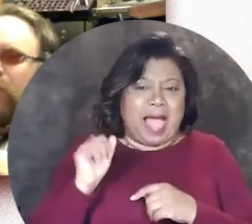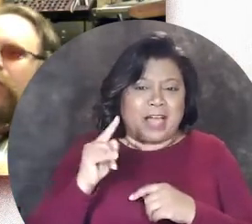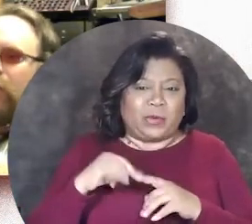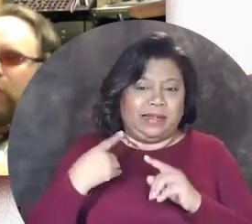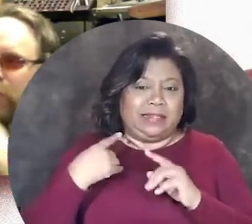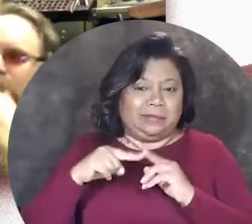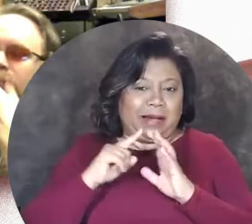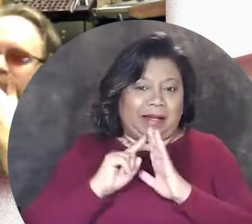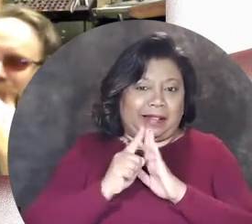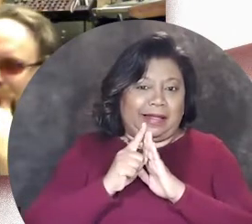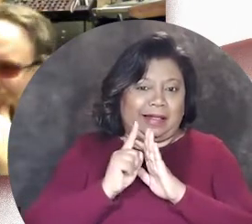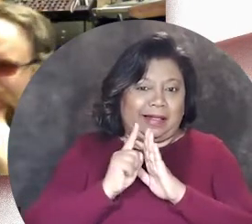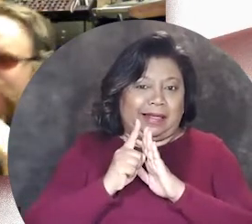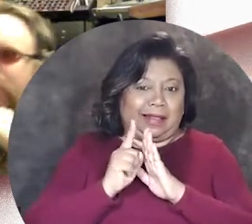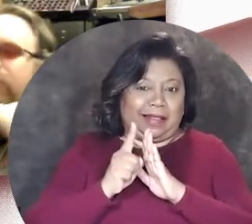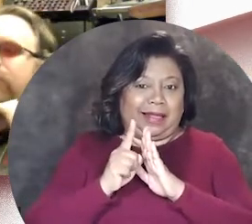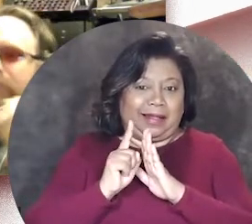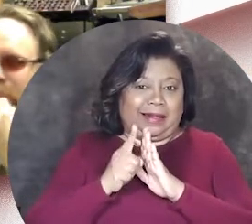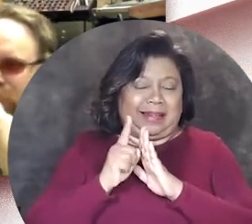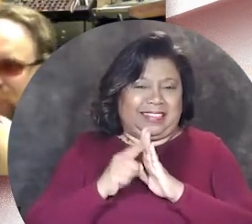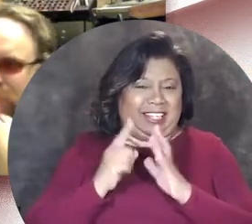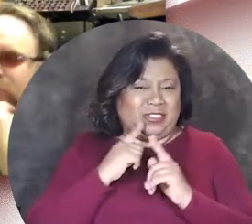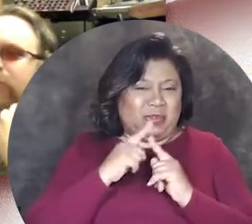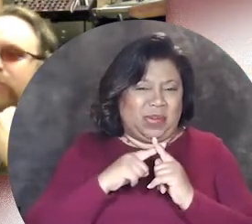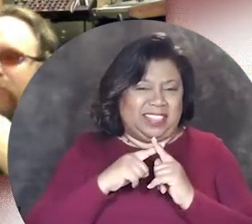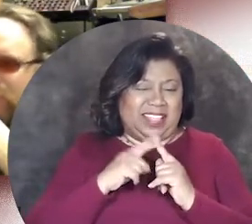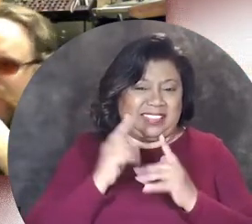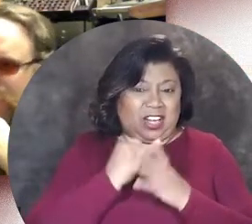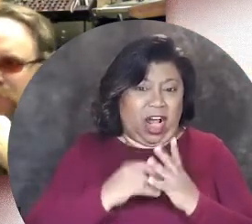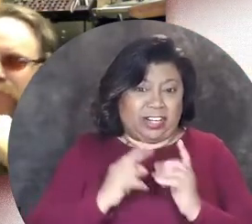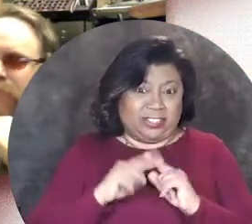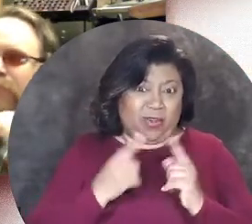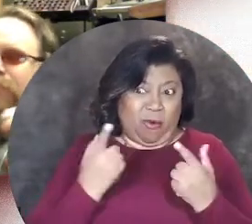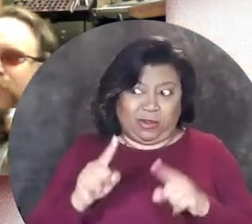or the movement it just makes these clicking noises and you know there's an artist talk